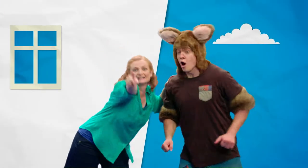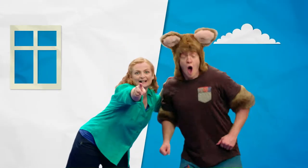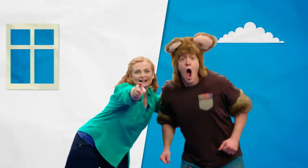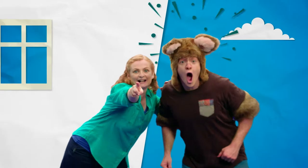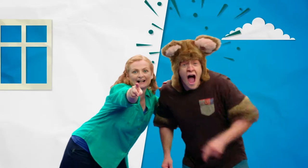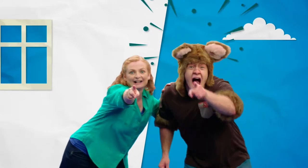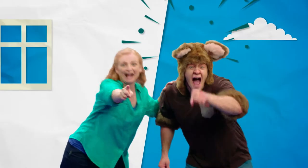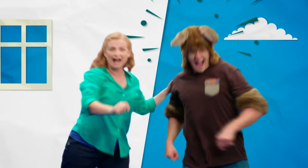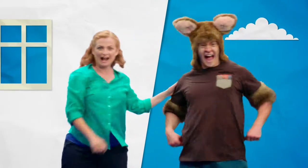Look!